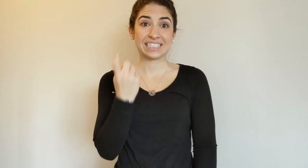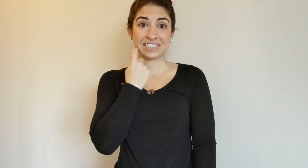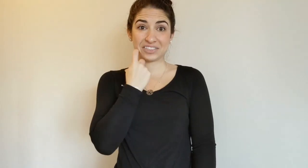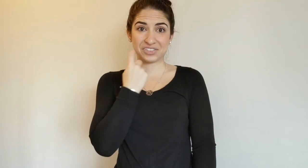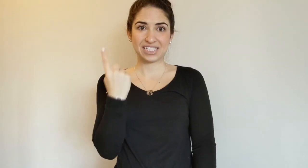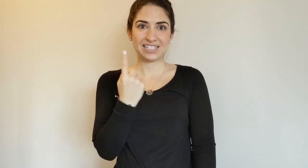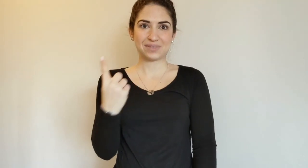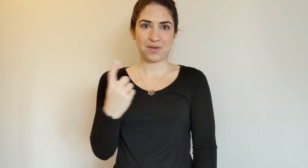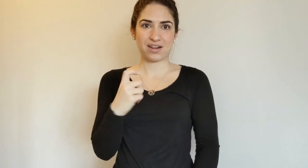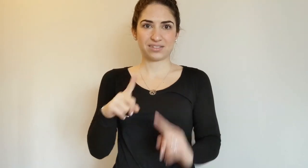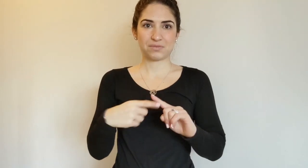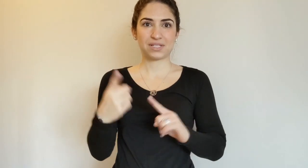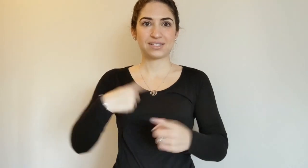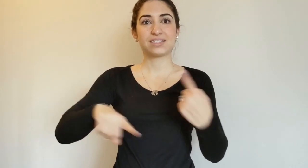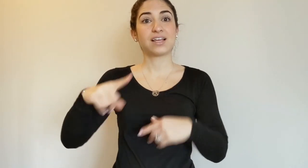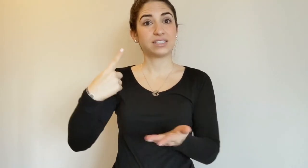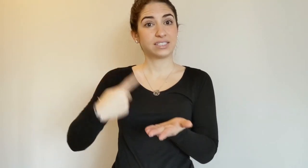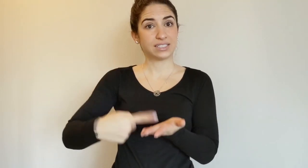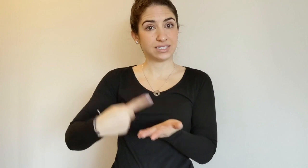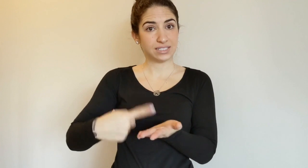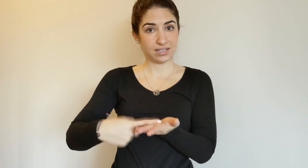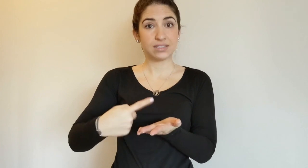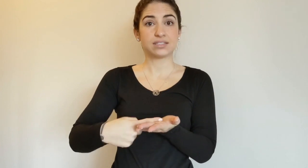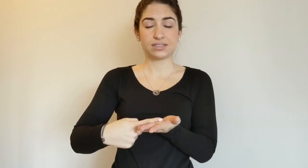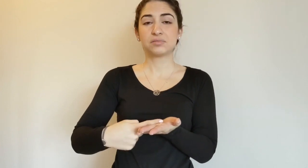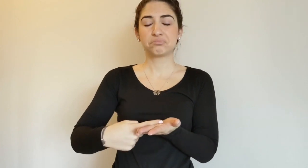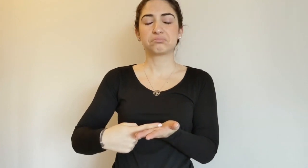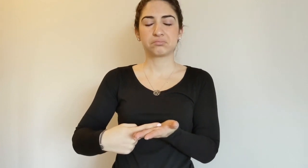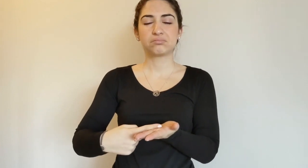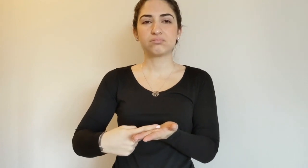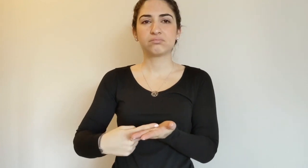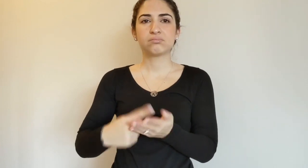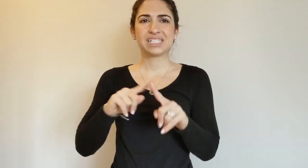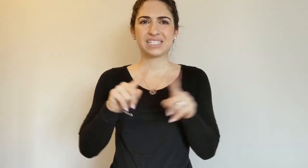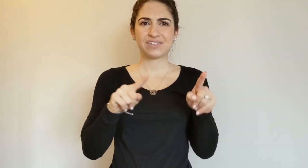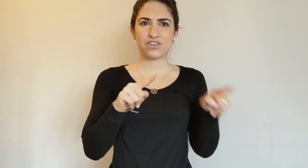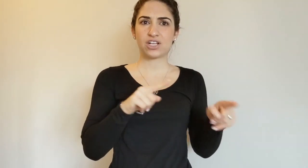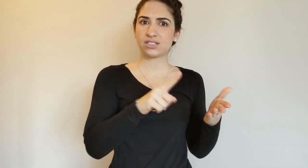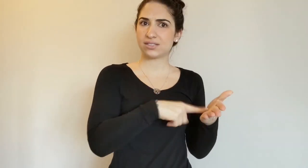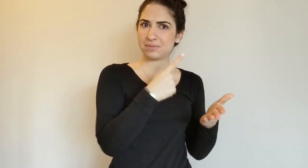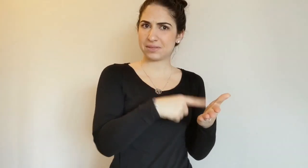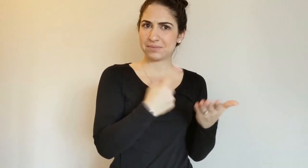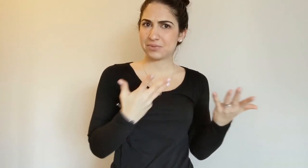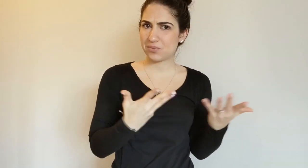Recently, someone asked me about the sign DISCUSS and how it's different from